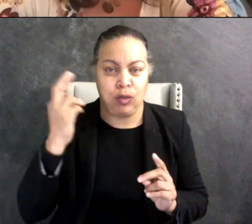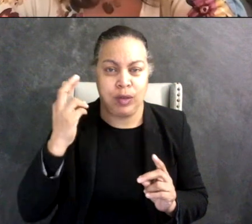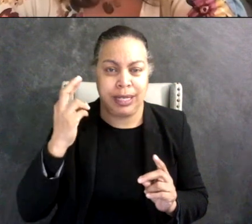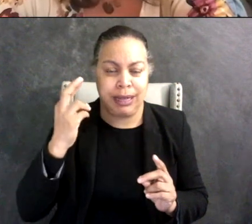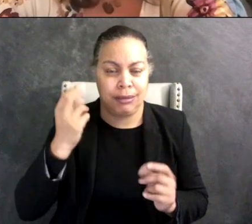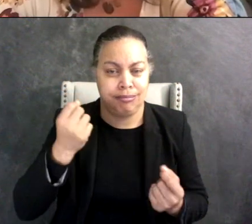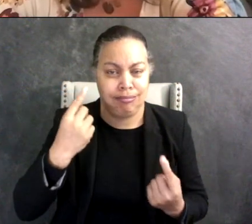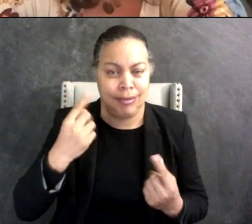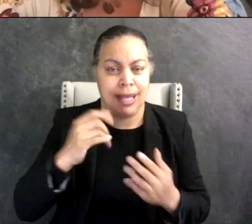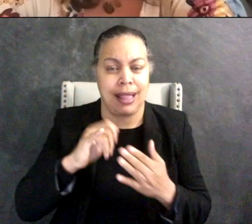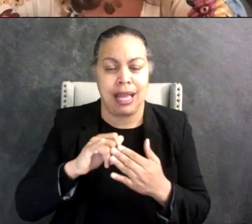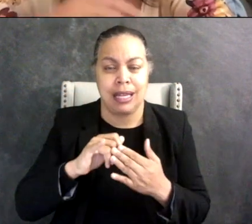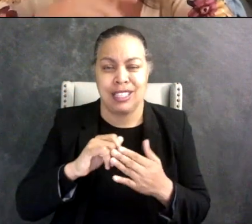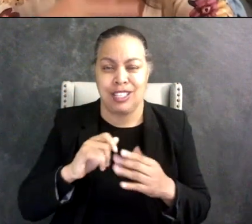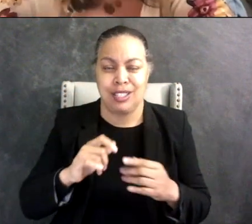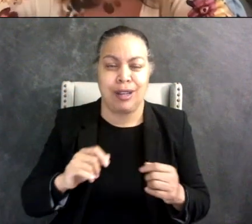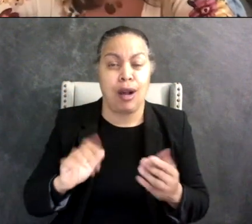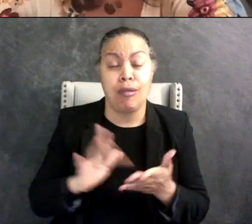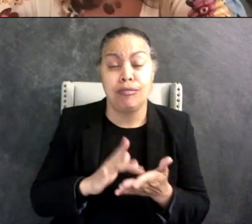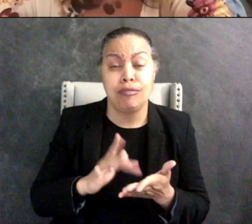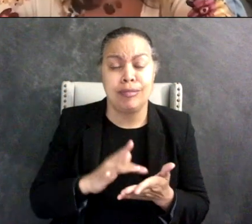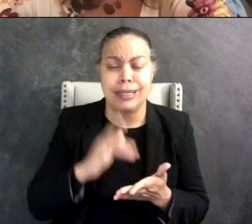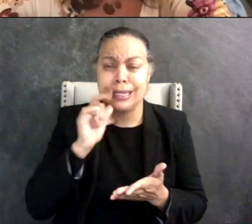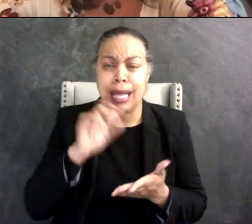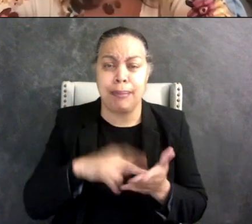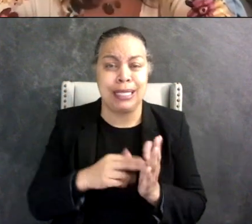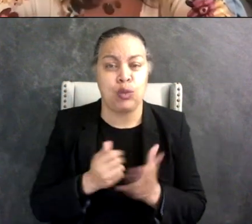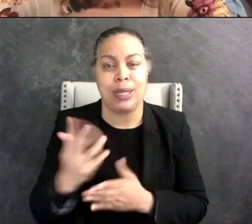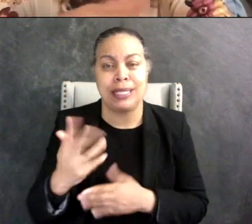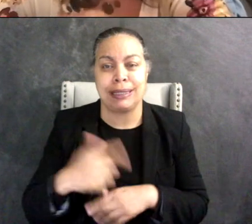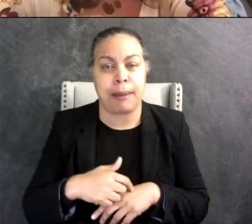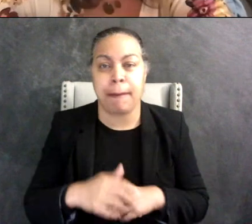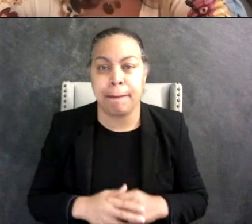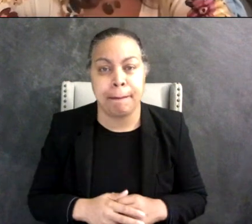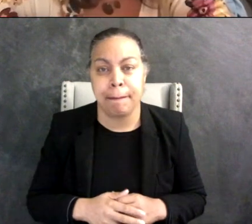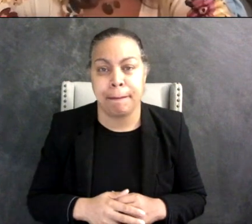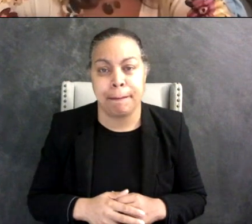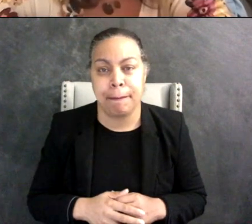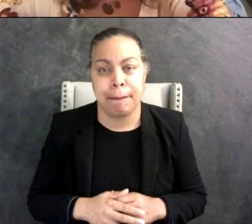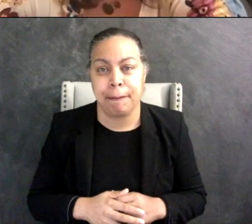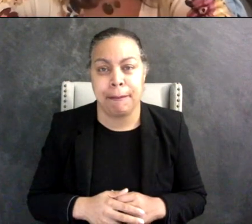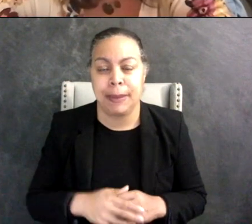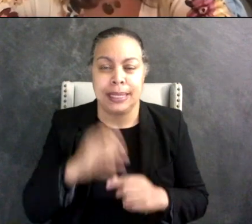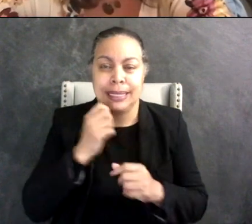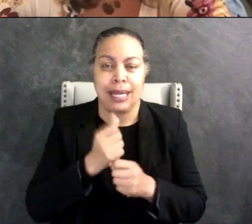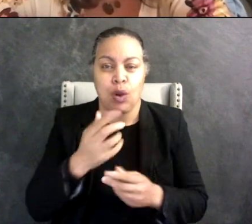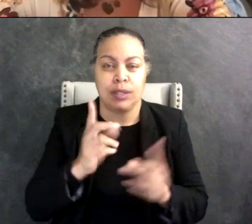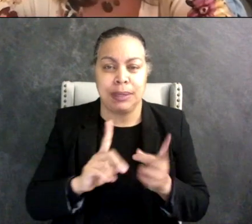screens are not just like wasting time, or you know causing people not to socialize.